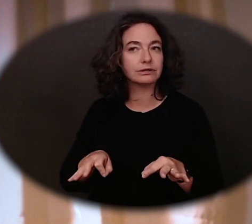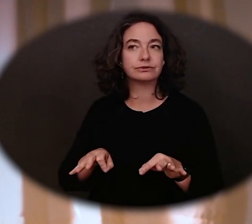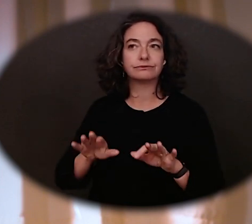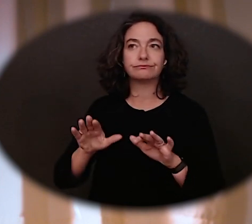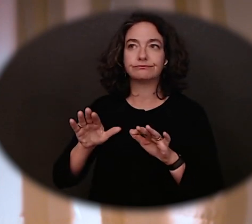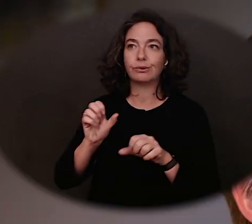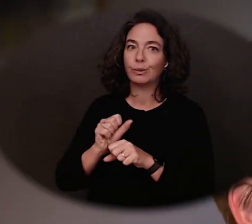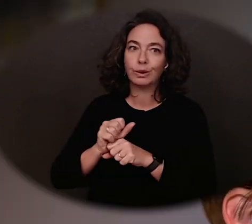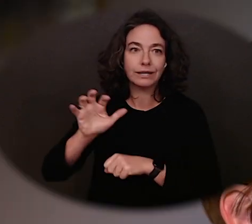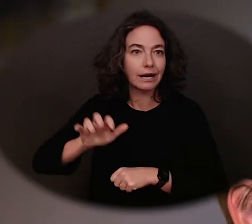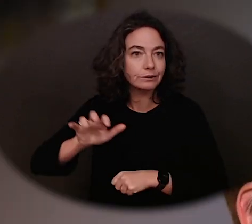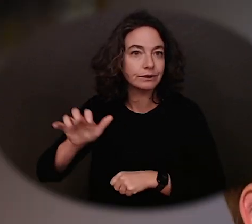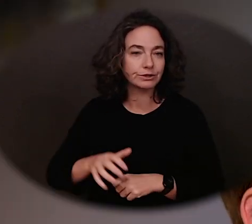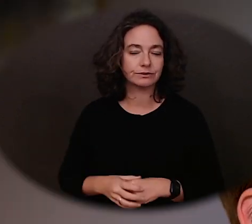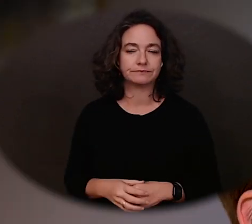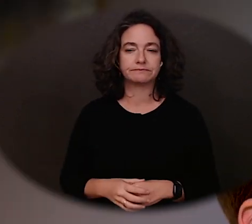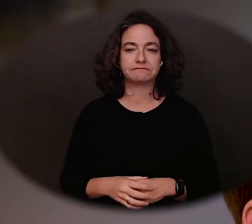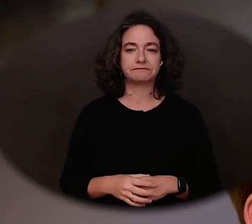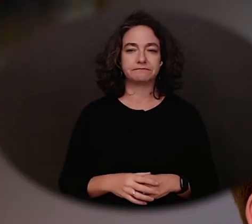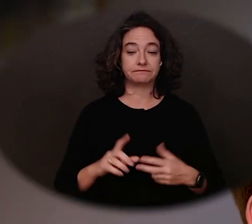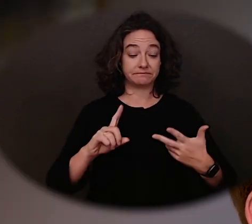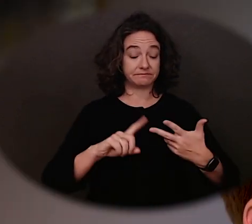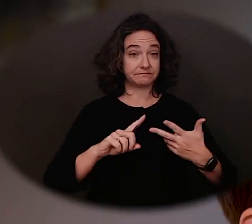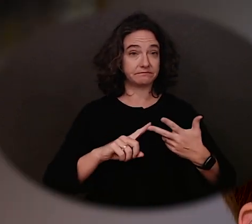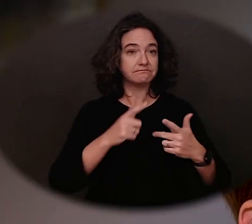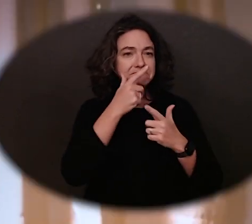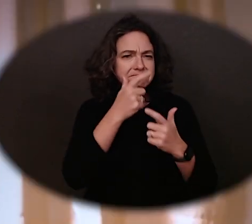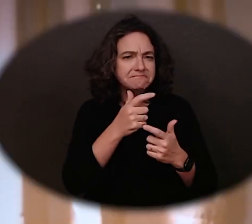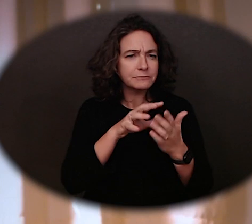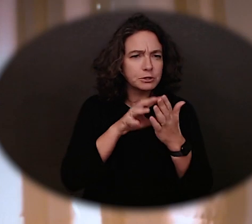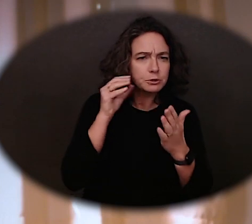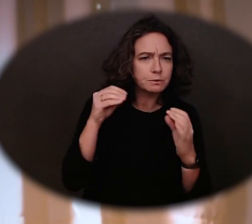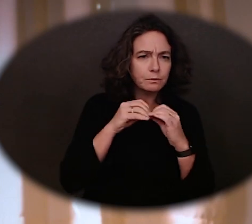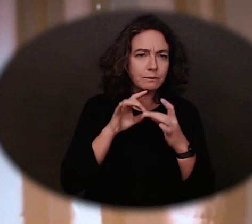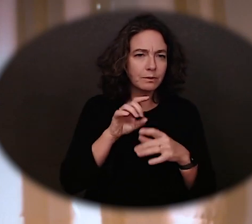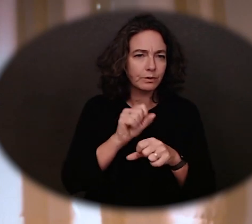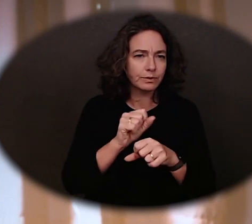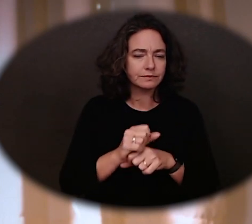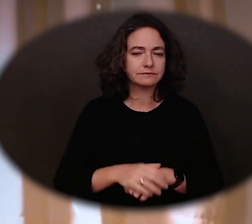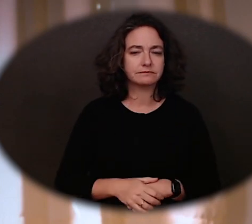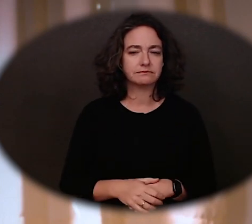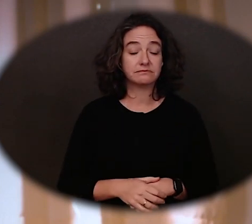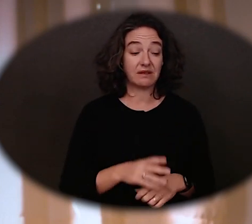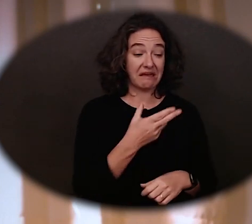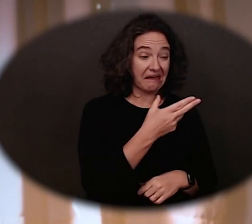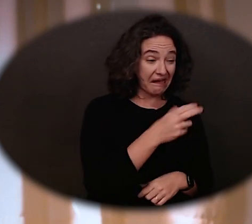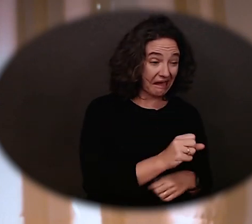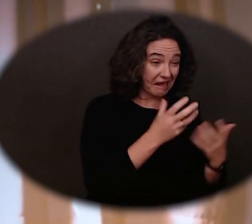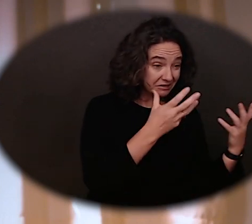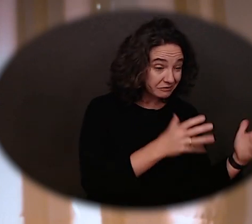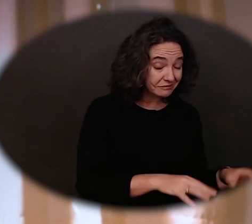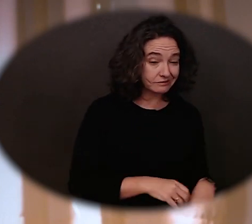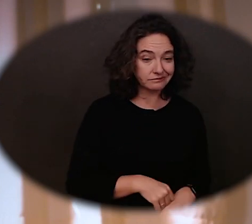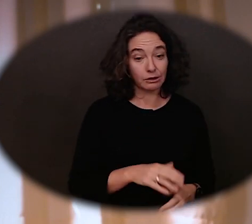Three, You are interested in learning about work. If you have thought about what life will look like after high school or college,